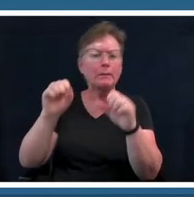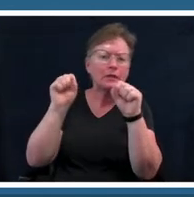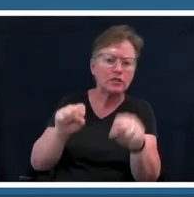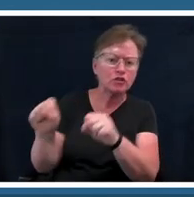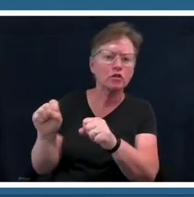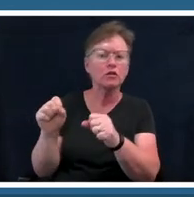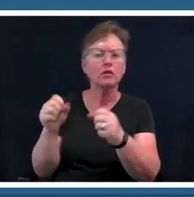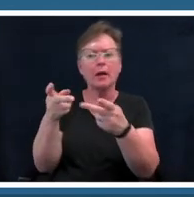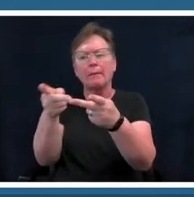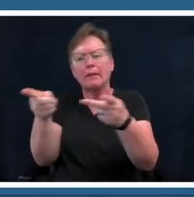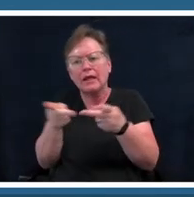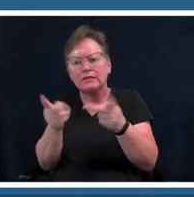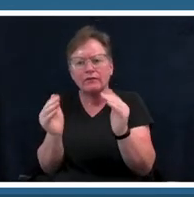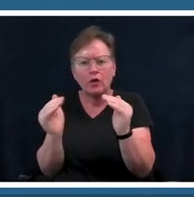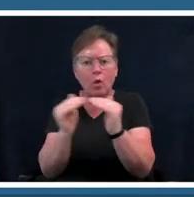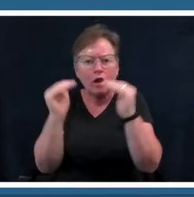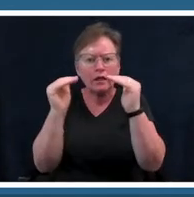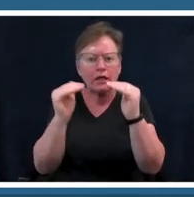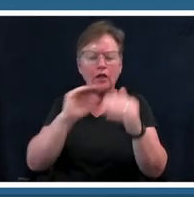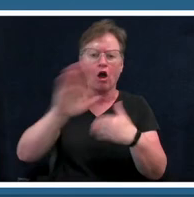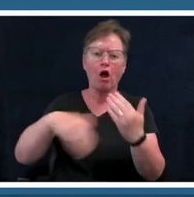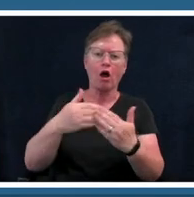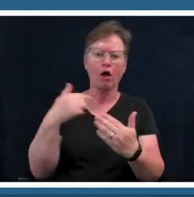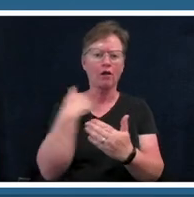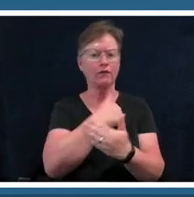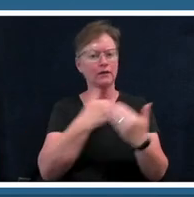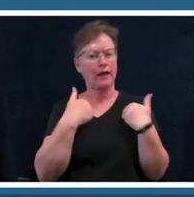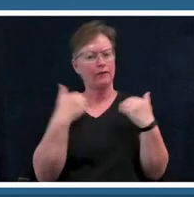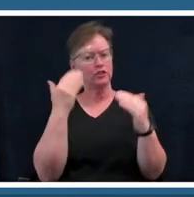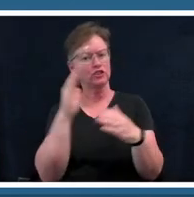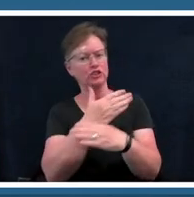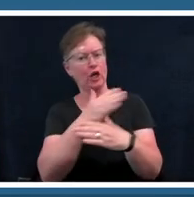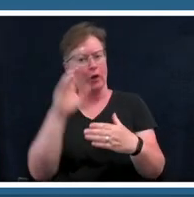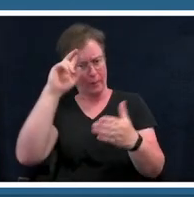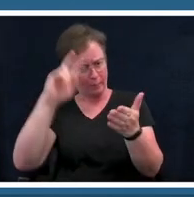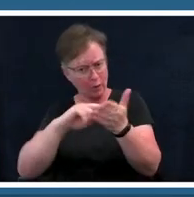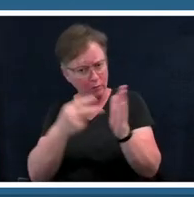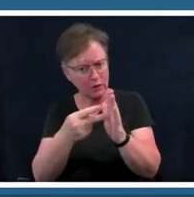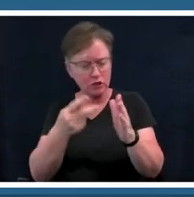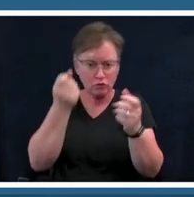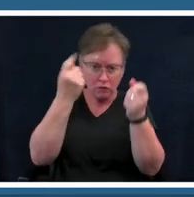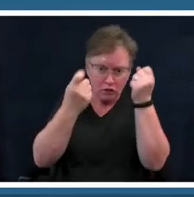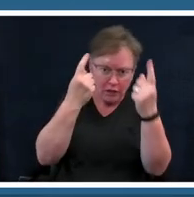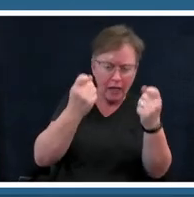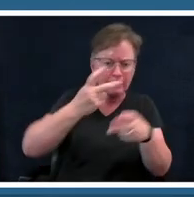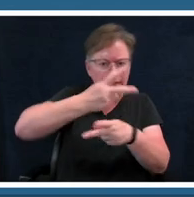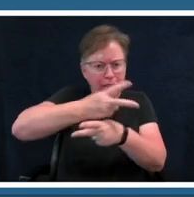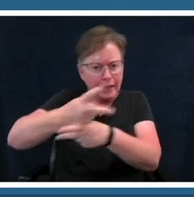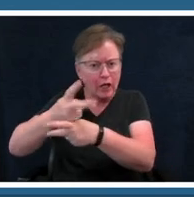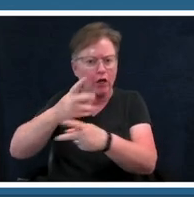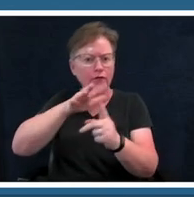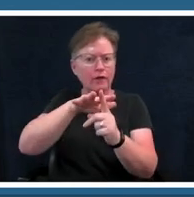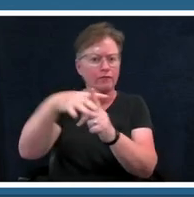shared purpose of caring for and understanding the environment